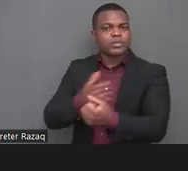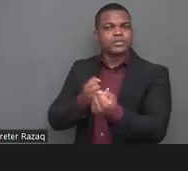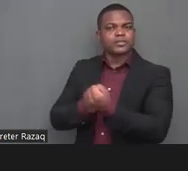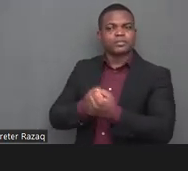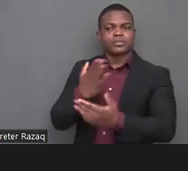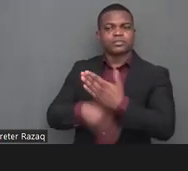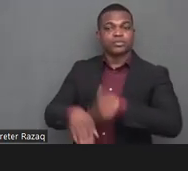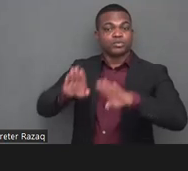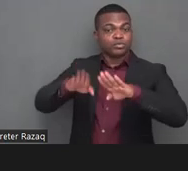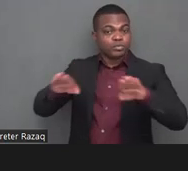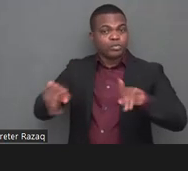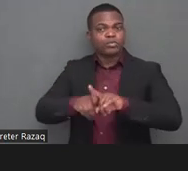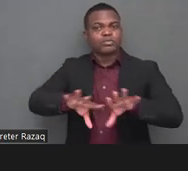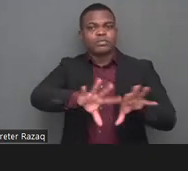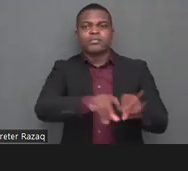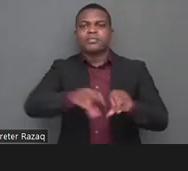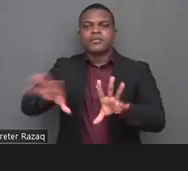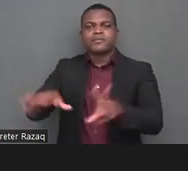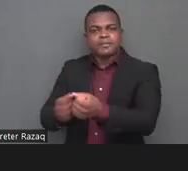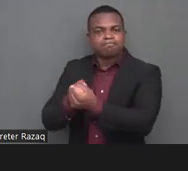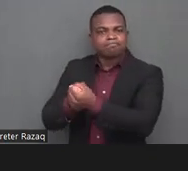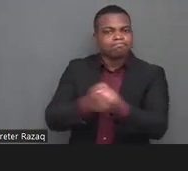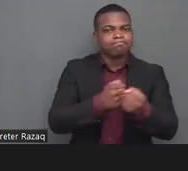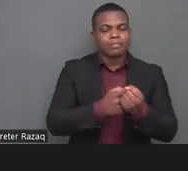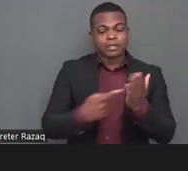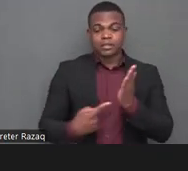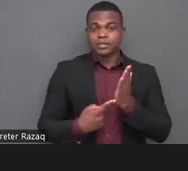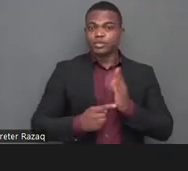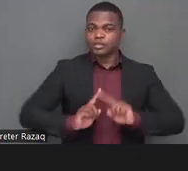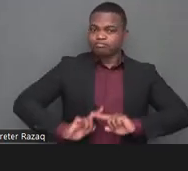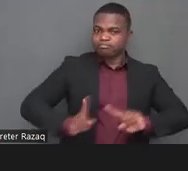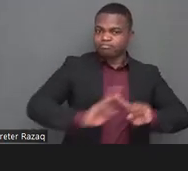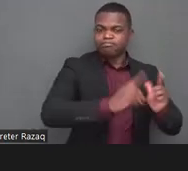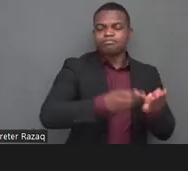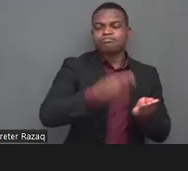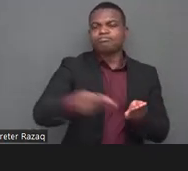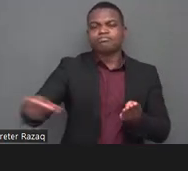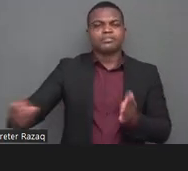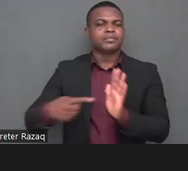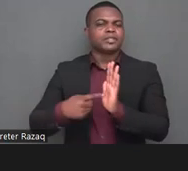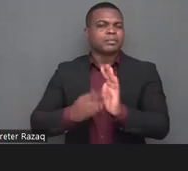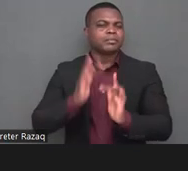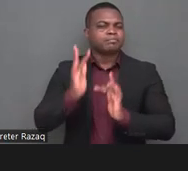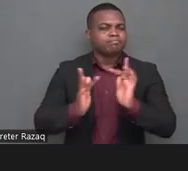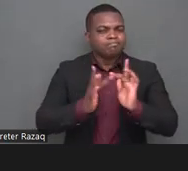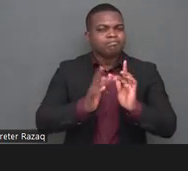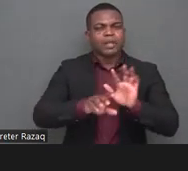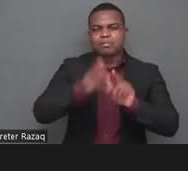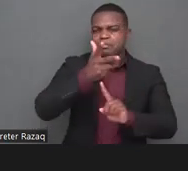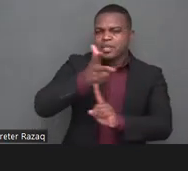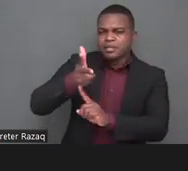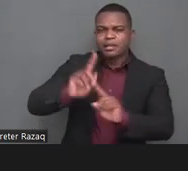websites etc to ensure that support and interventions continue the opportunities presented